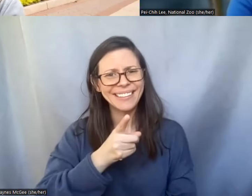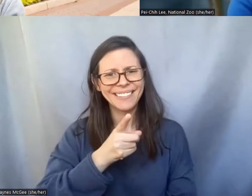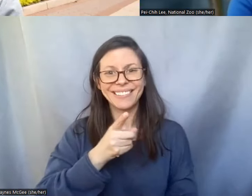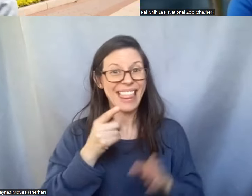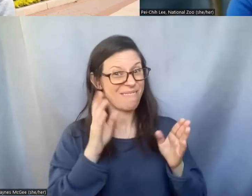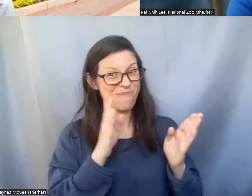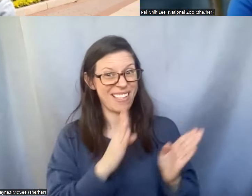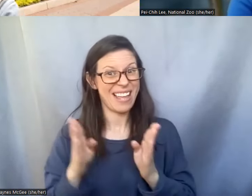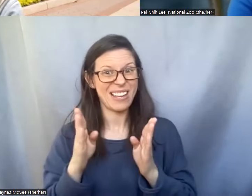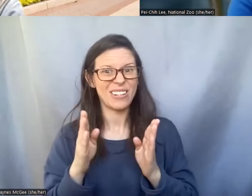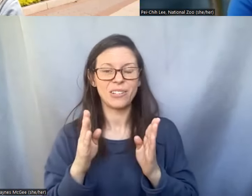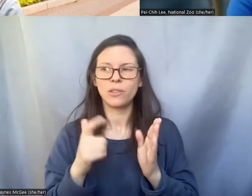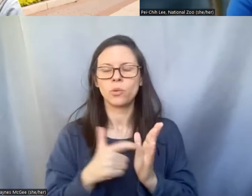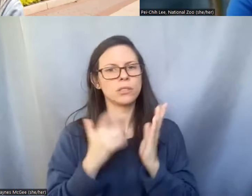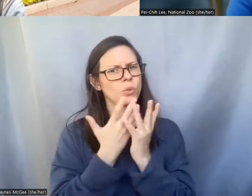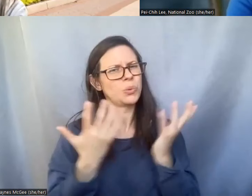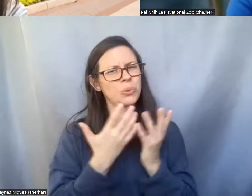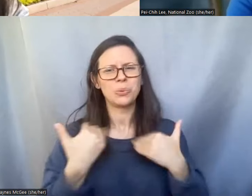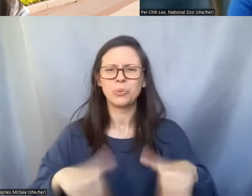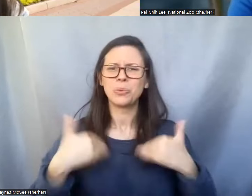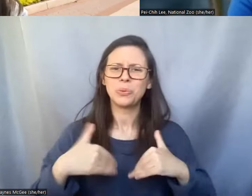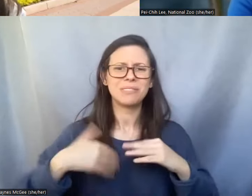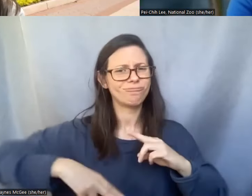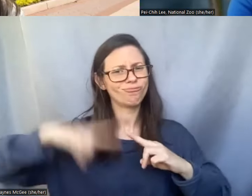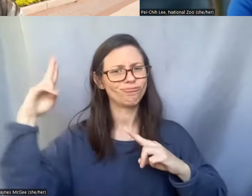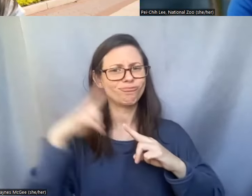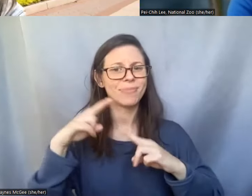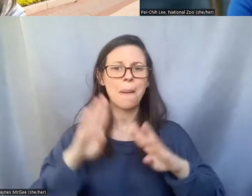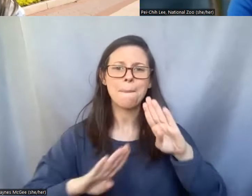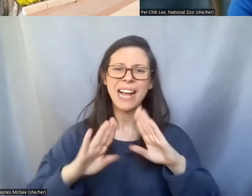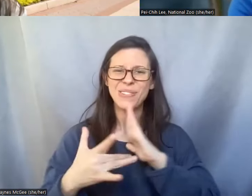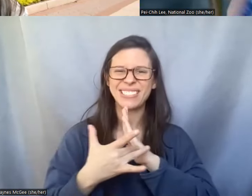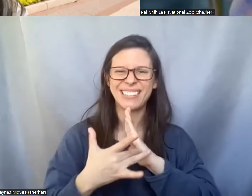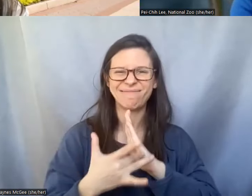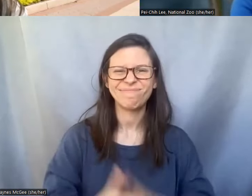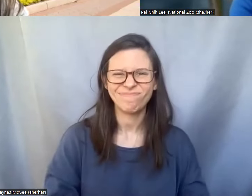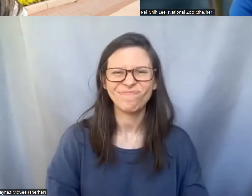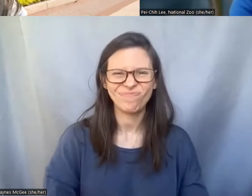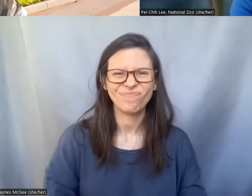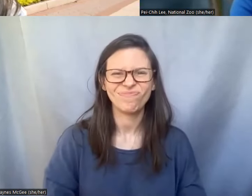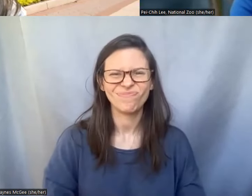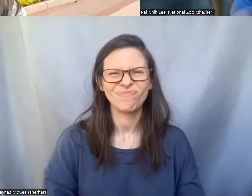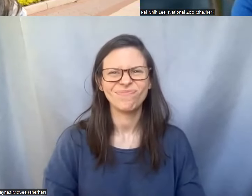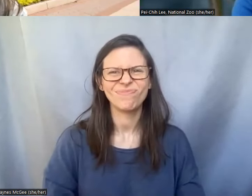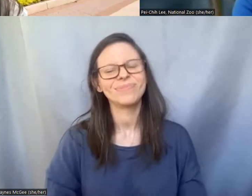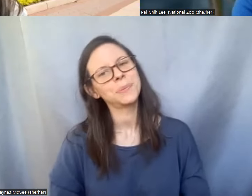very advanced biotechnologies. So really we're not there yet but